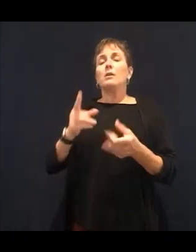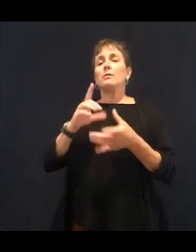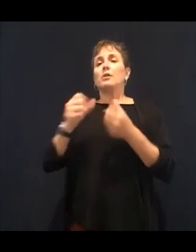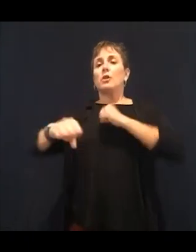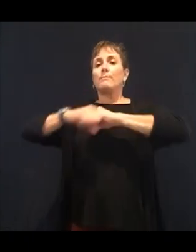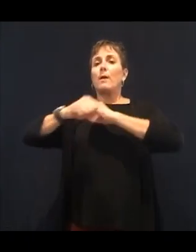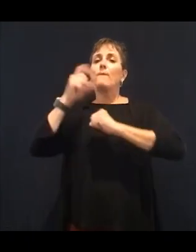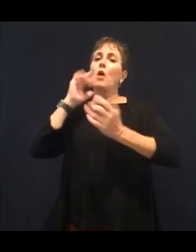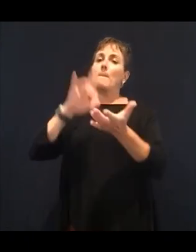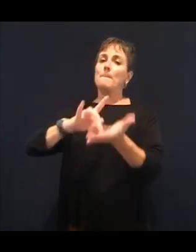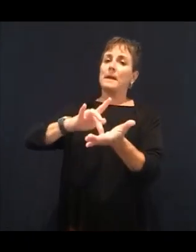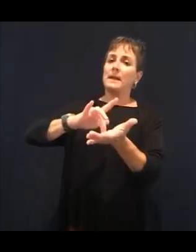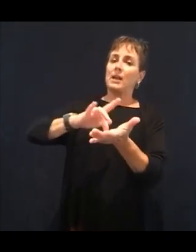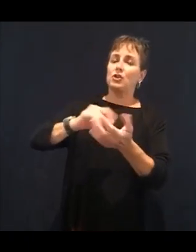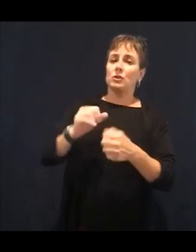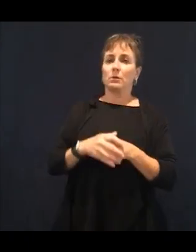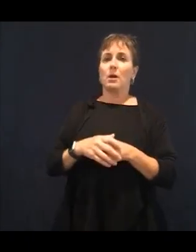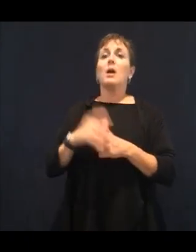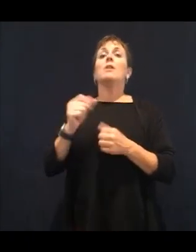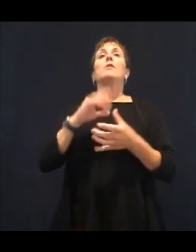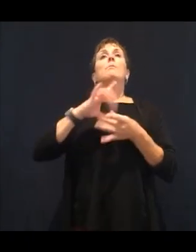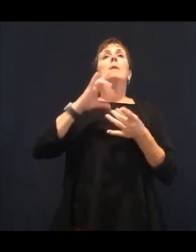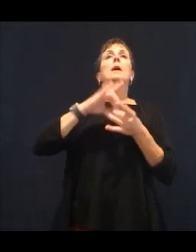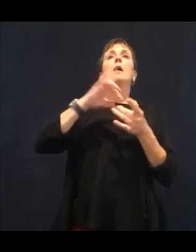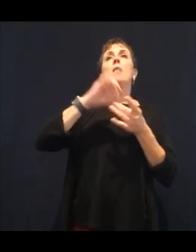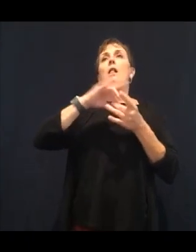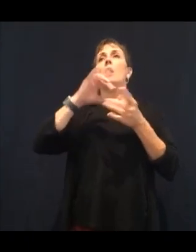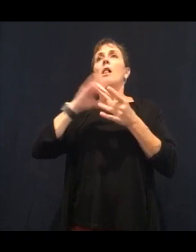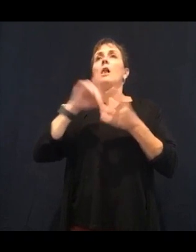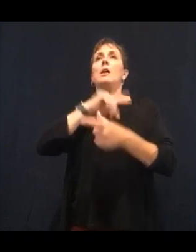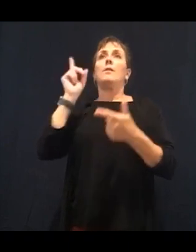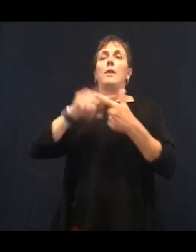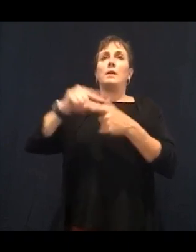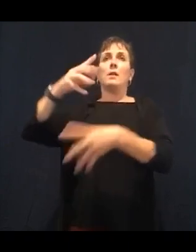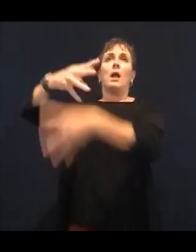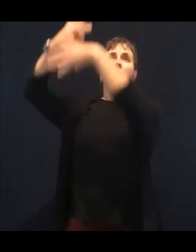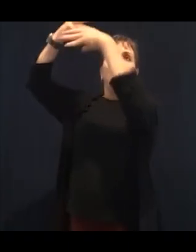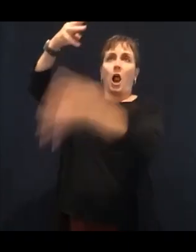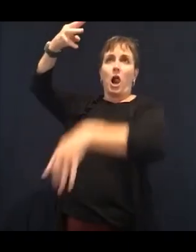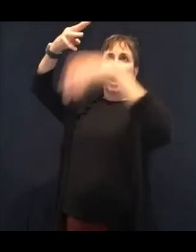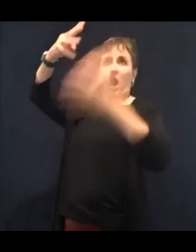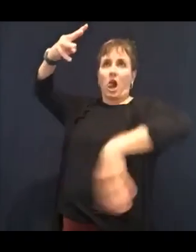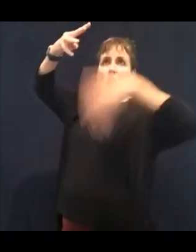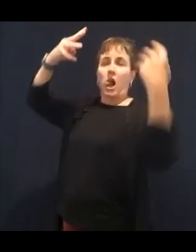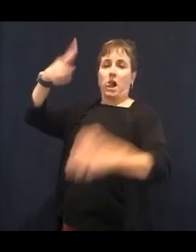bleed to death. You might hemorrhage. You might like. All of these